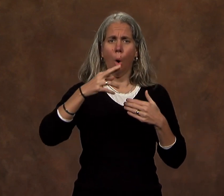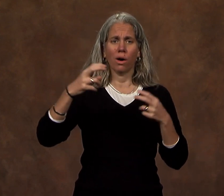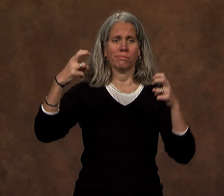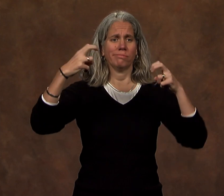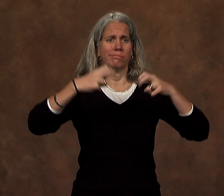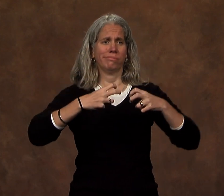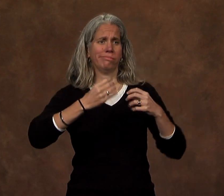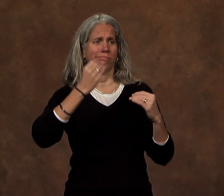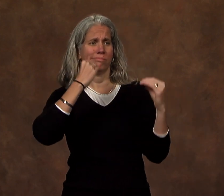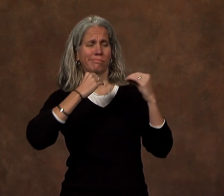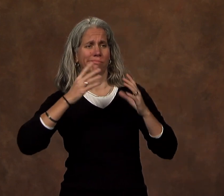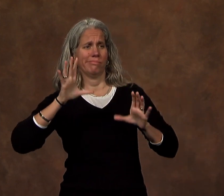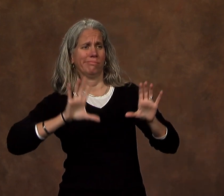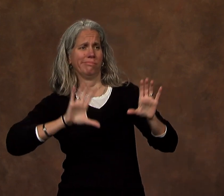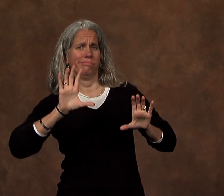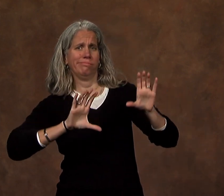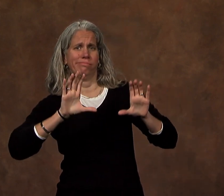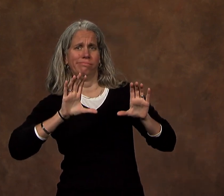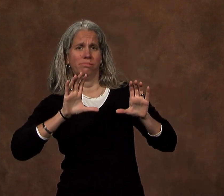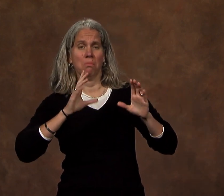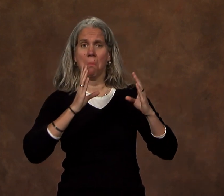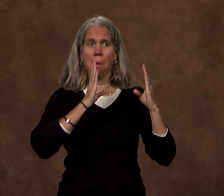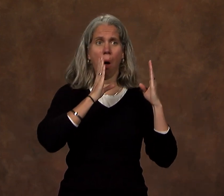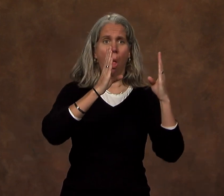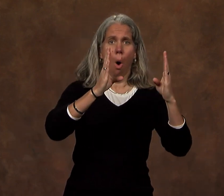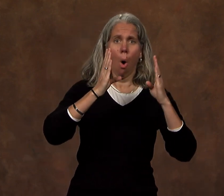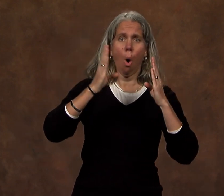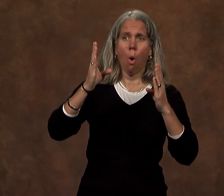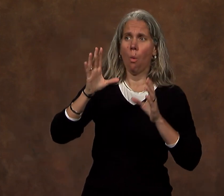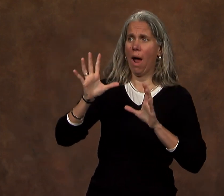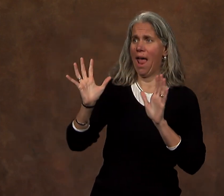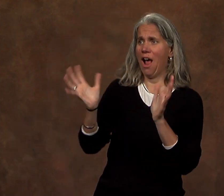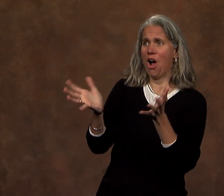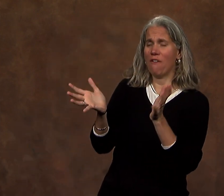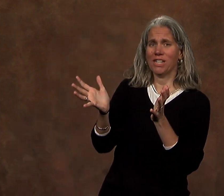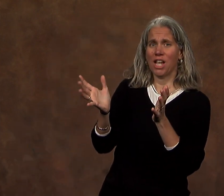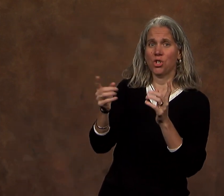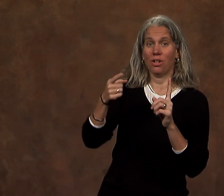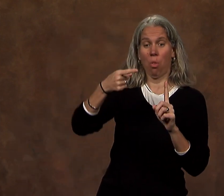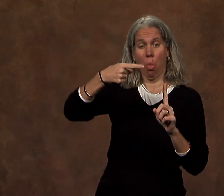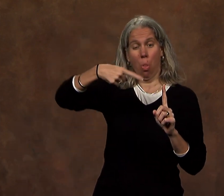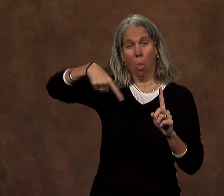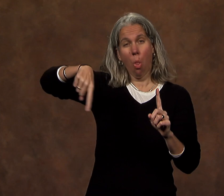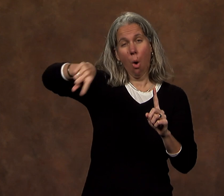or even as we share meals together or chat with one another in the hallways -